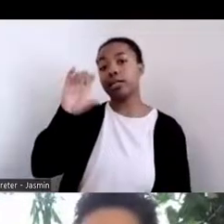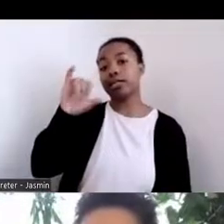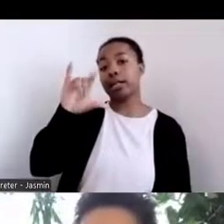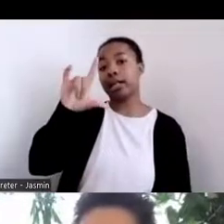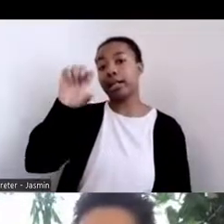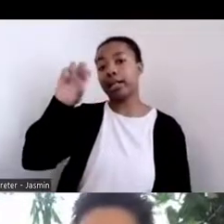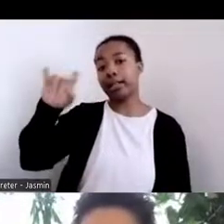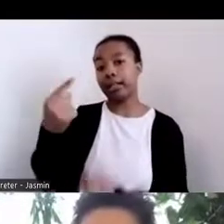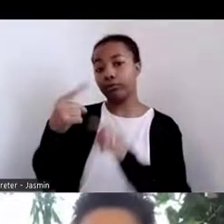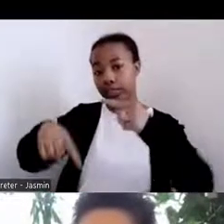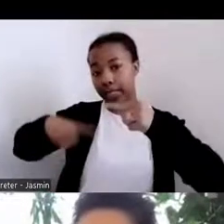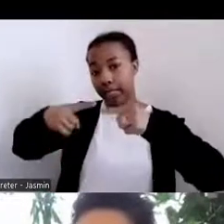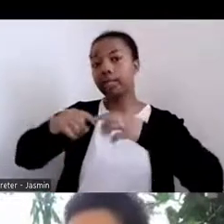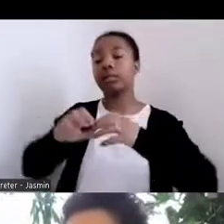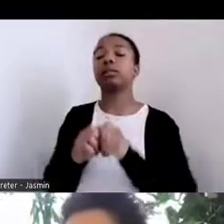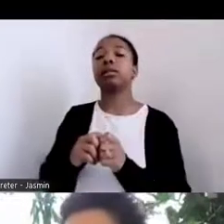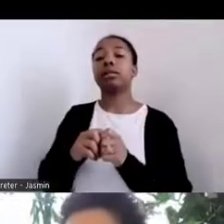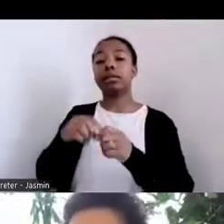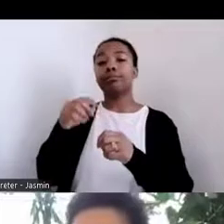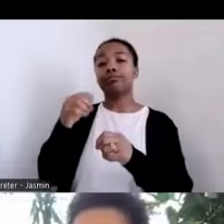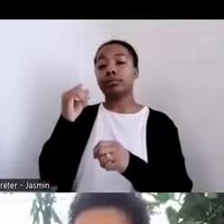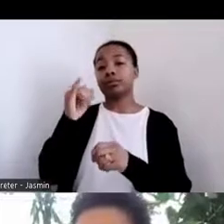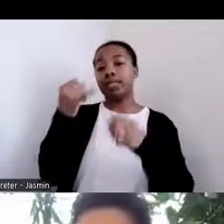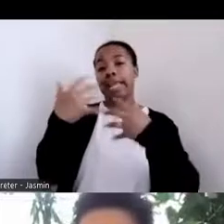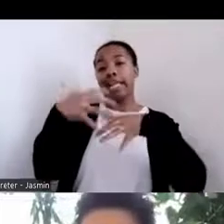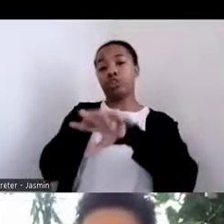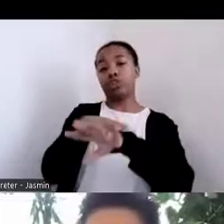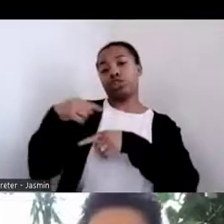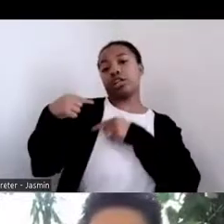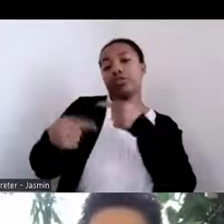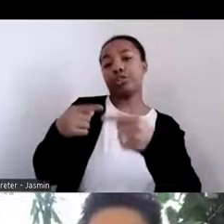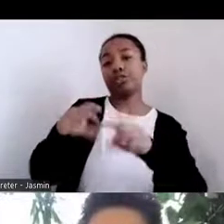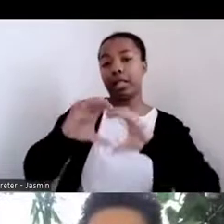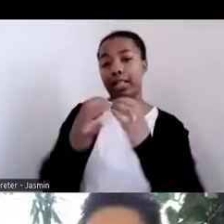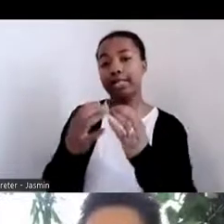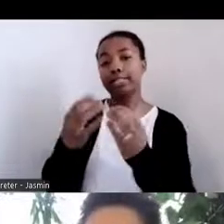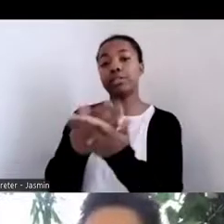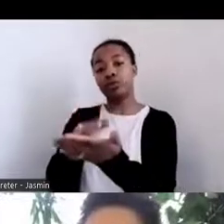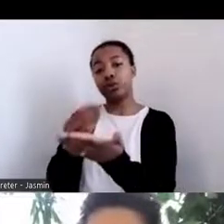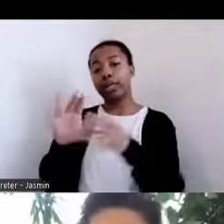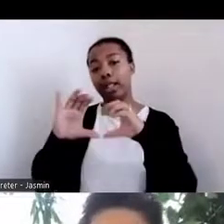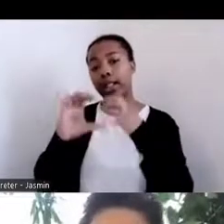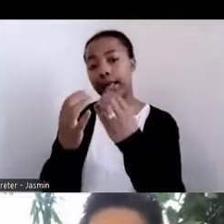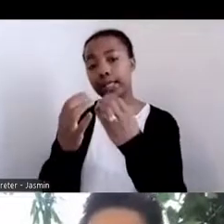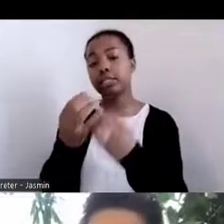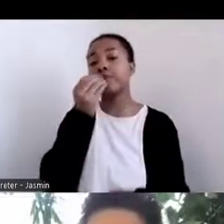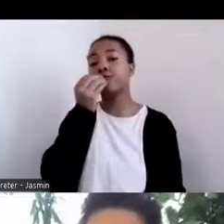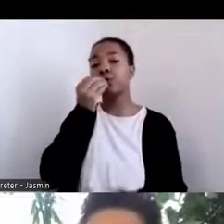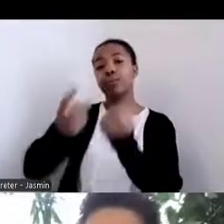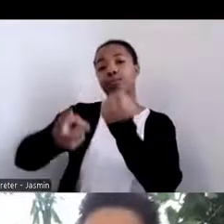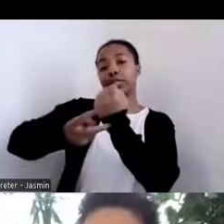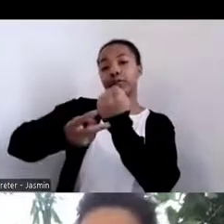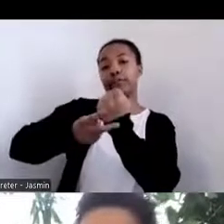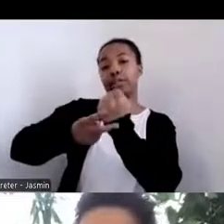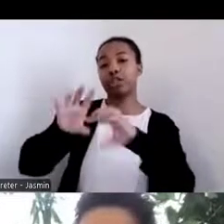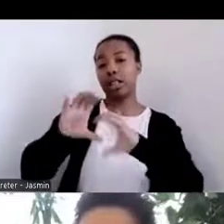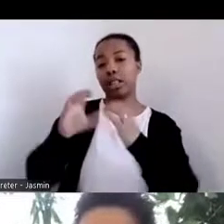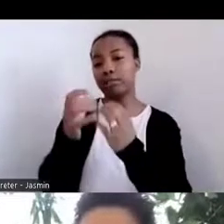classes, cooking classes, food preservation classes, all of these different types of examples of what the